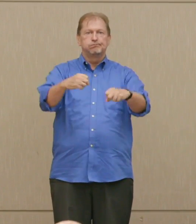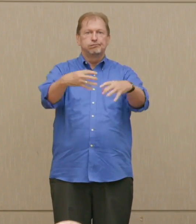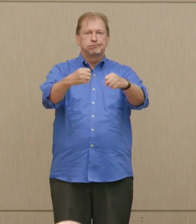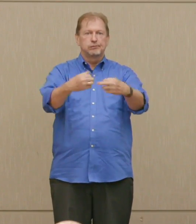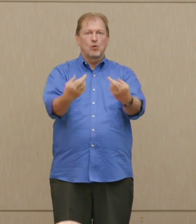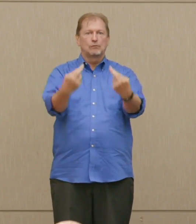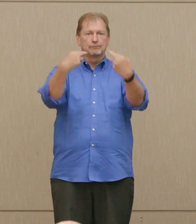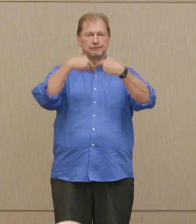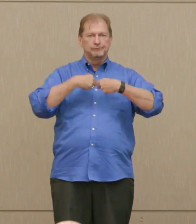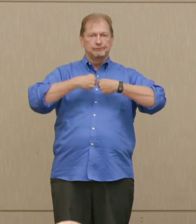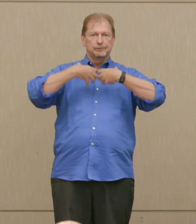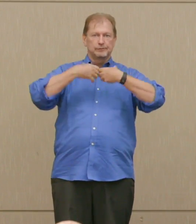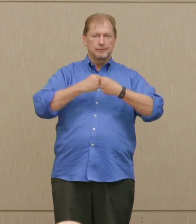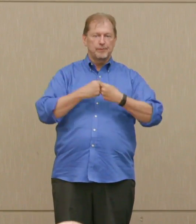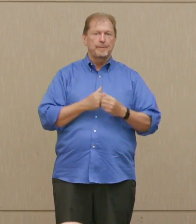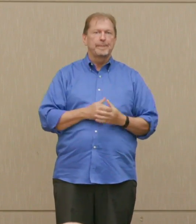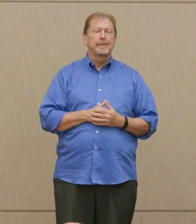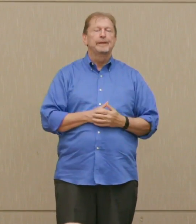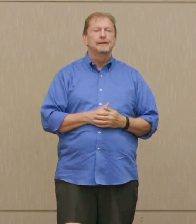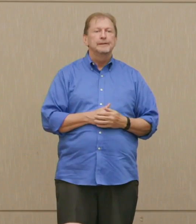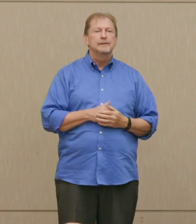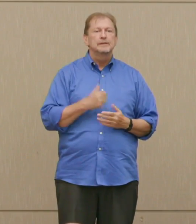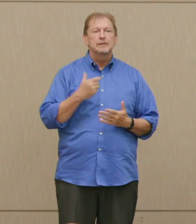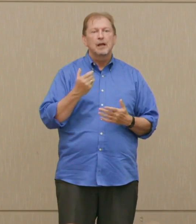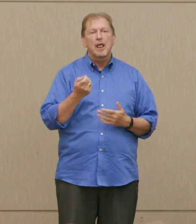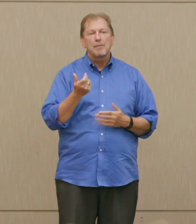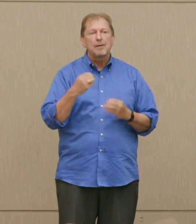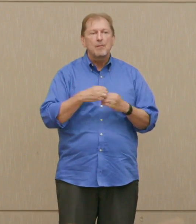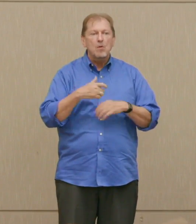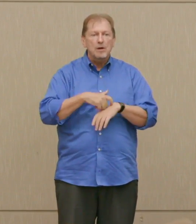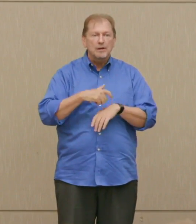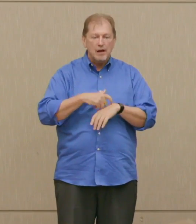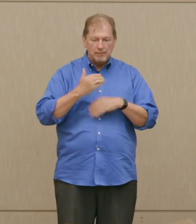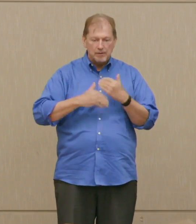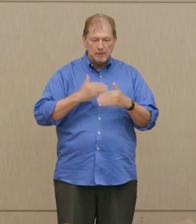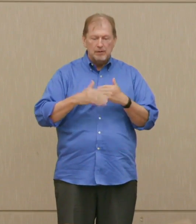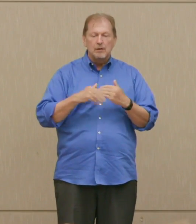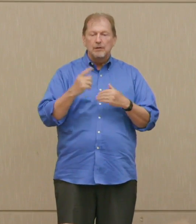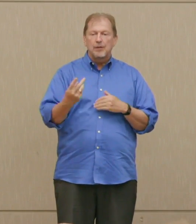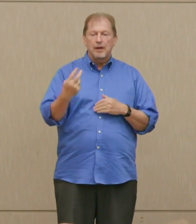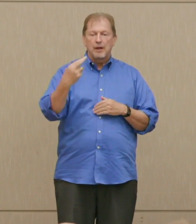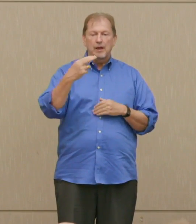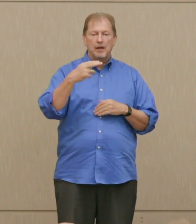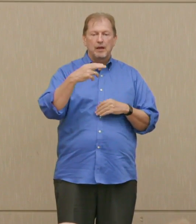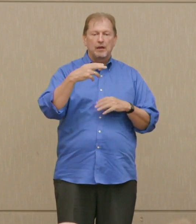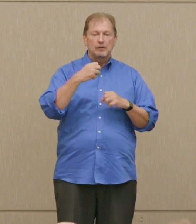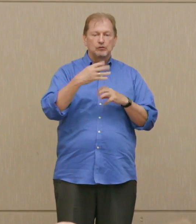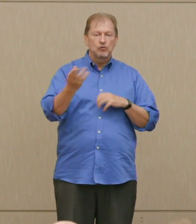Gives us a little more time to destroy their ICBMs, and be destroyed by their submarine launched weapons.